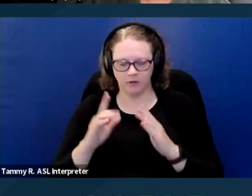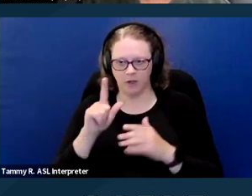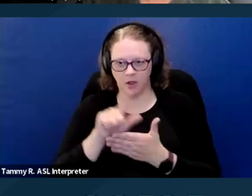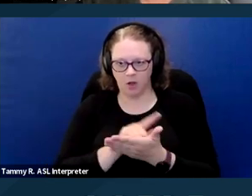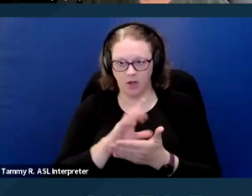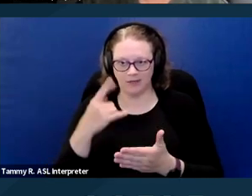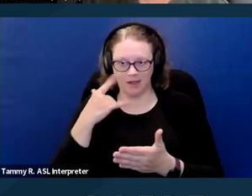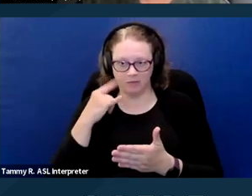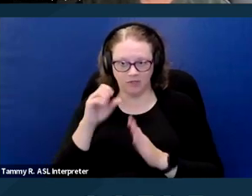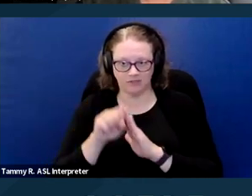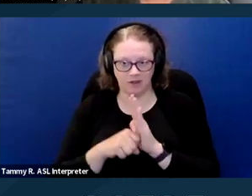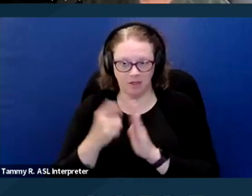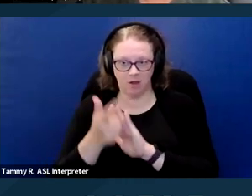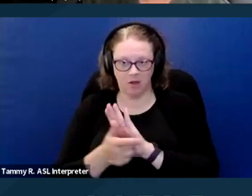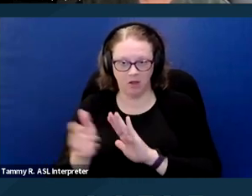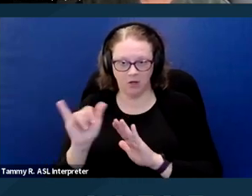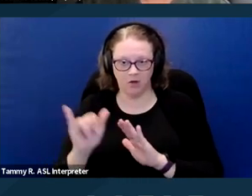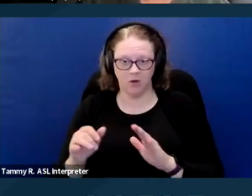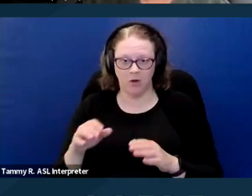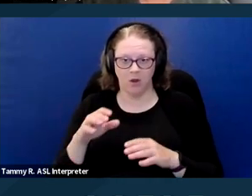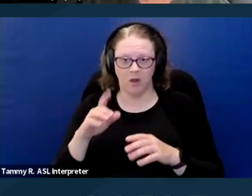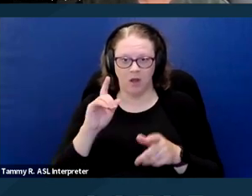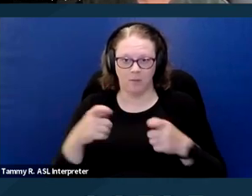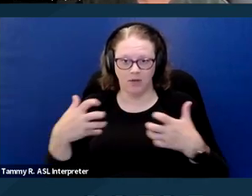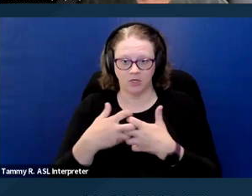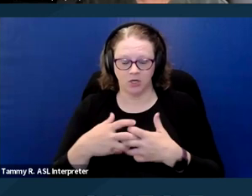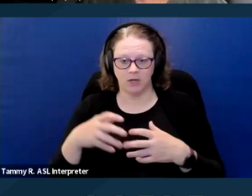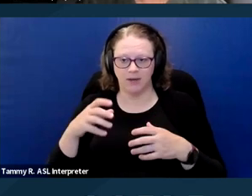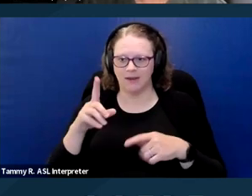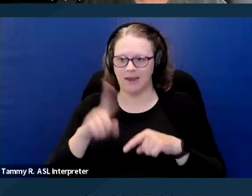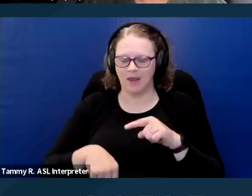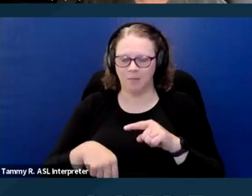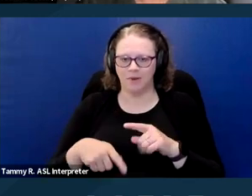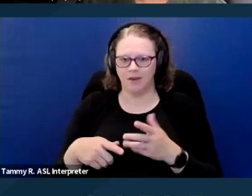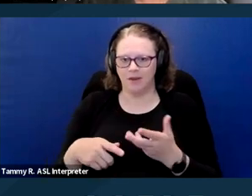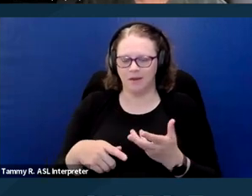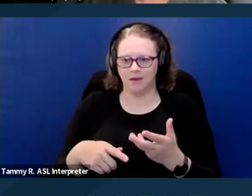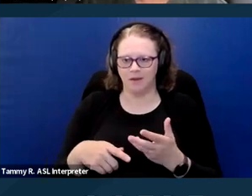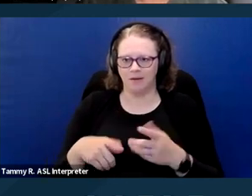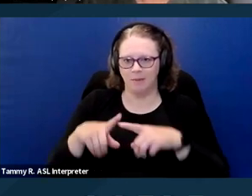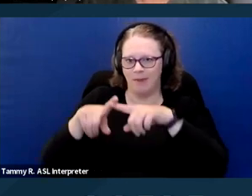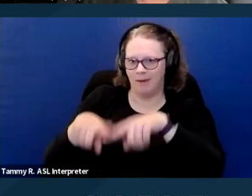accommodations cannot be conditioned on the execution of additional documents.